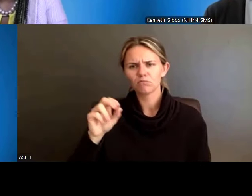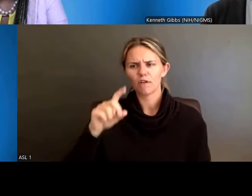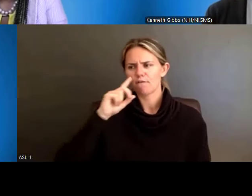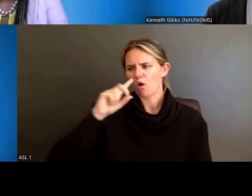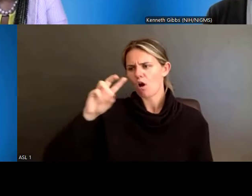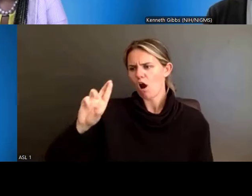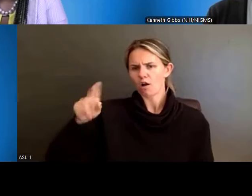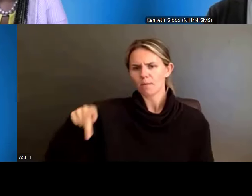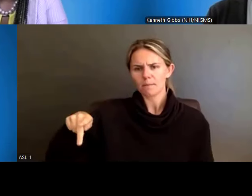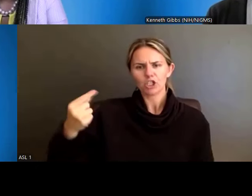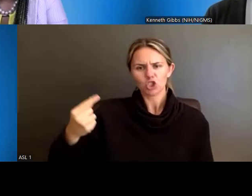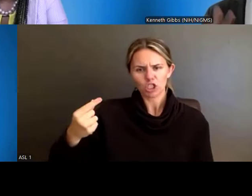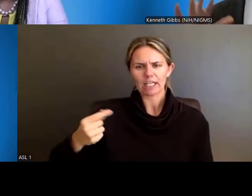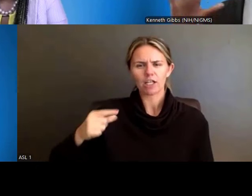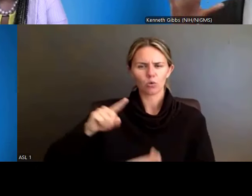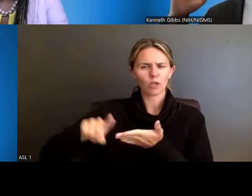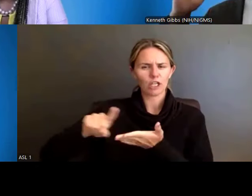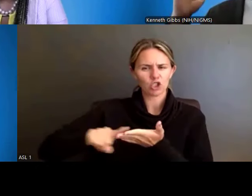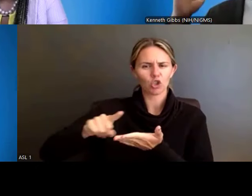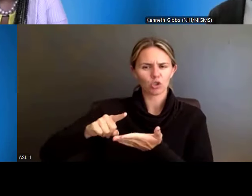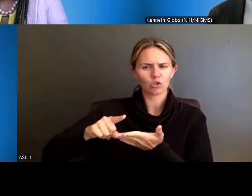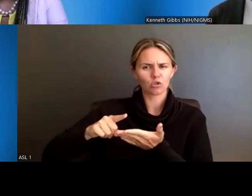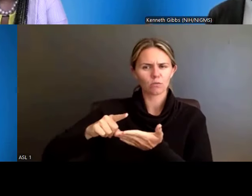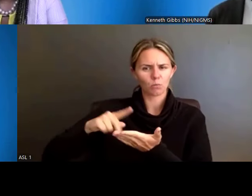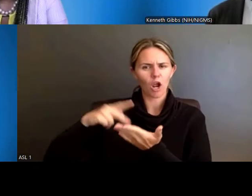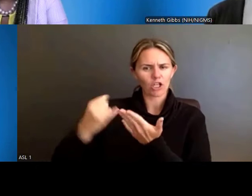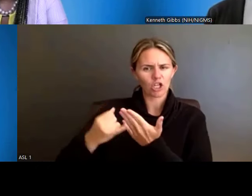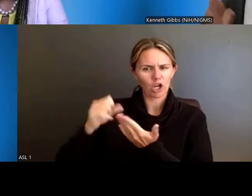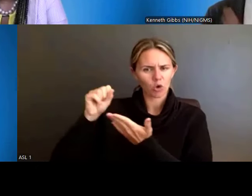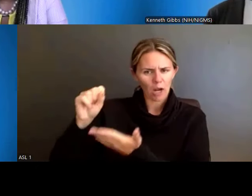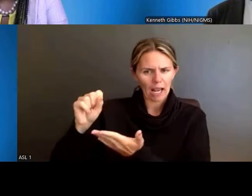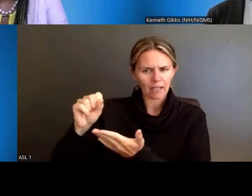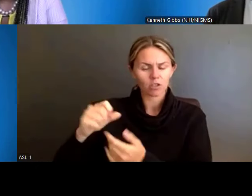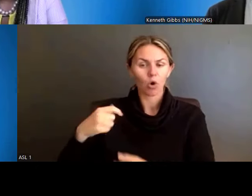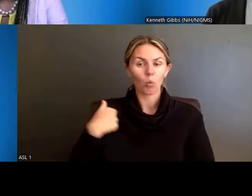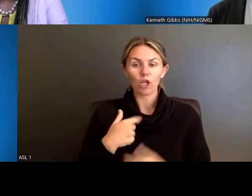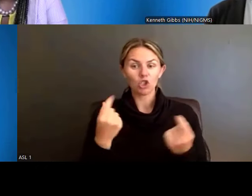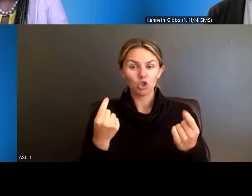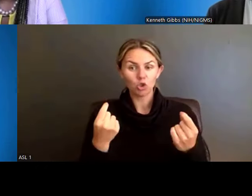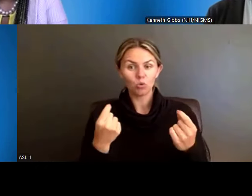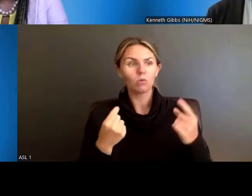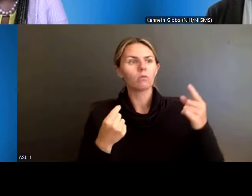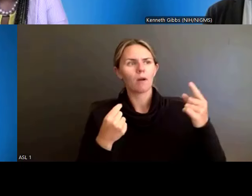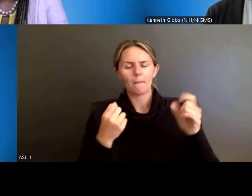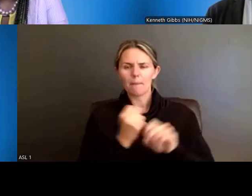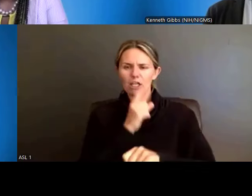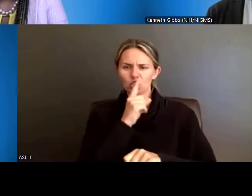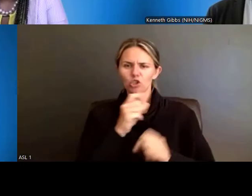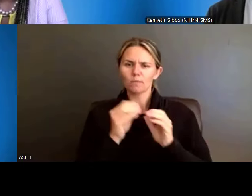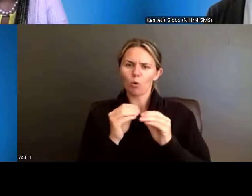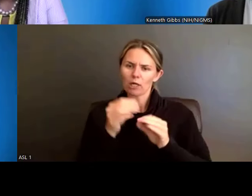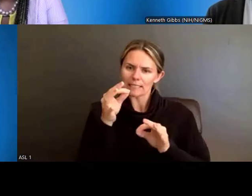Research Project Grants -- we are just going to align with what we're asking for. So, that's, yeah, that's where we are.